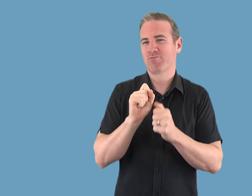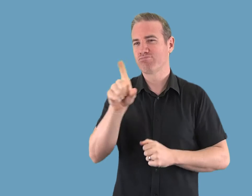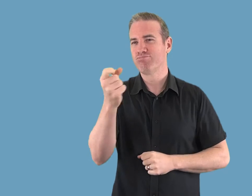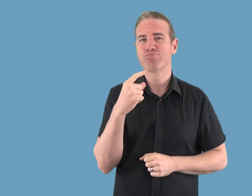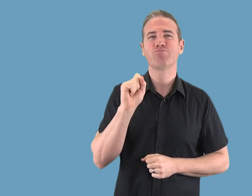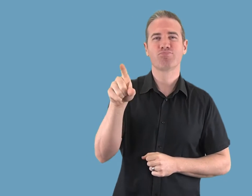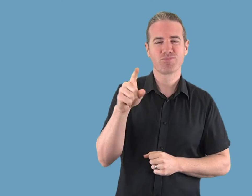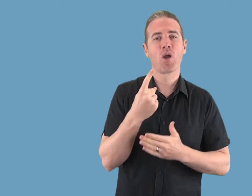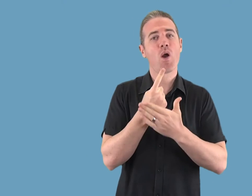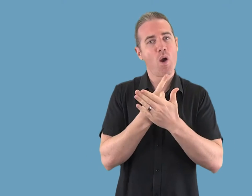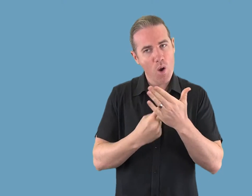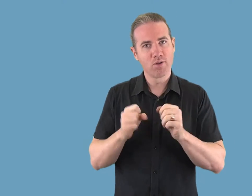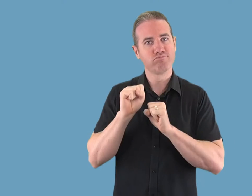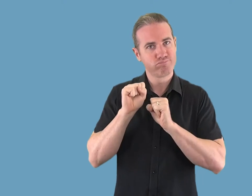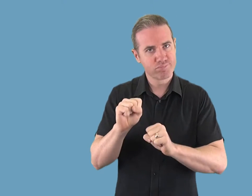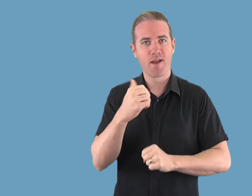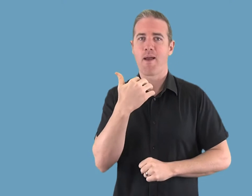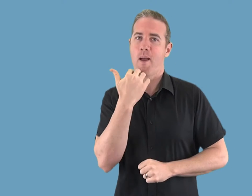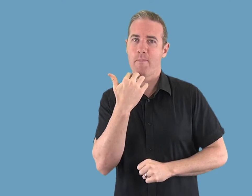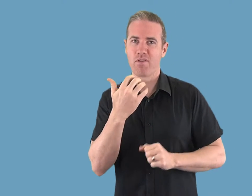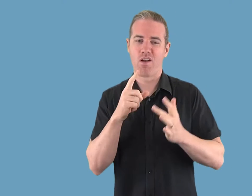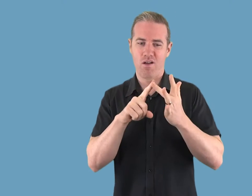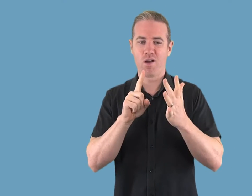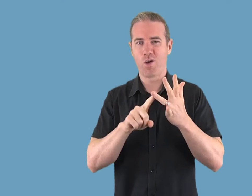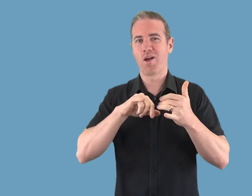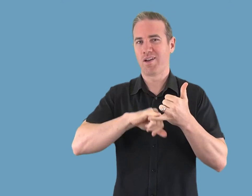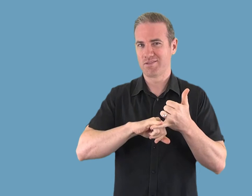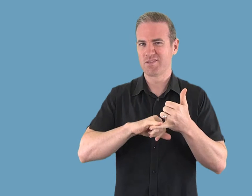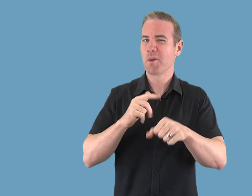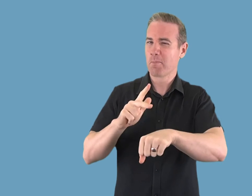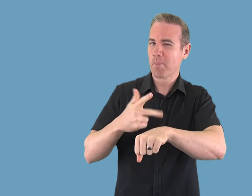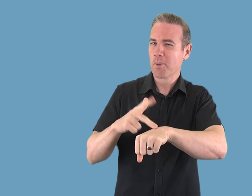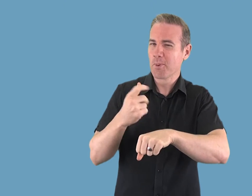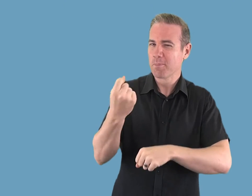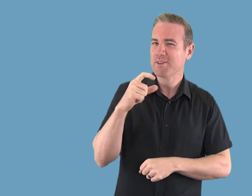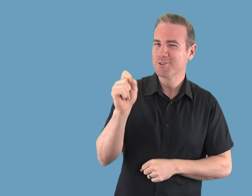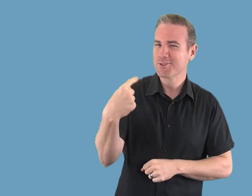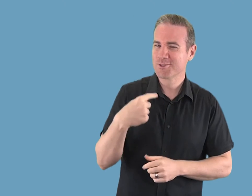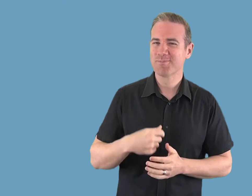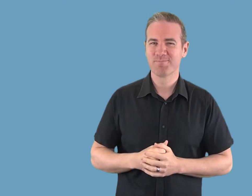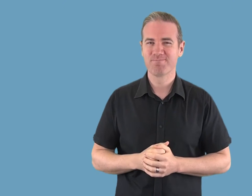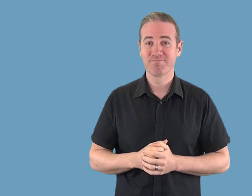iMessage is the text feature in iOS.